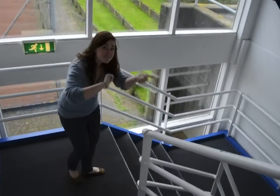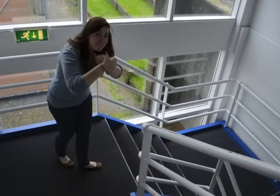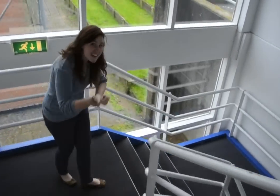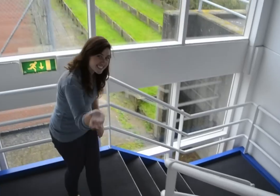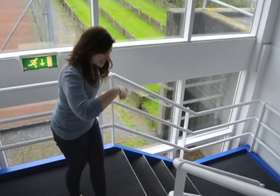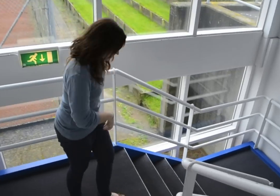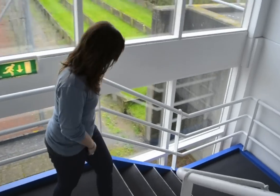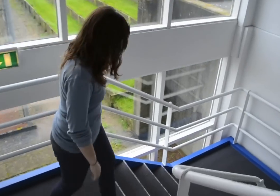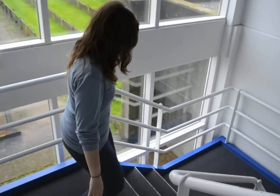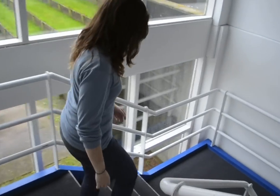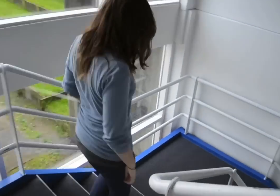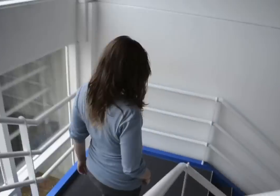Come down to the sports area!